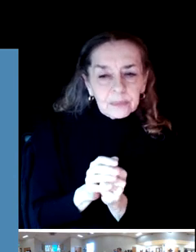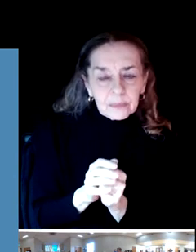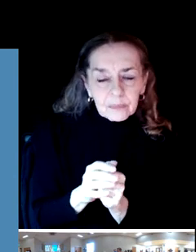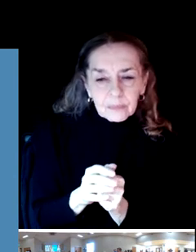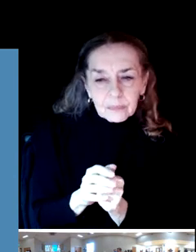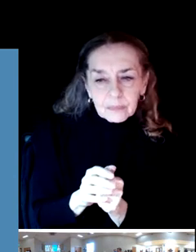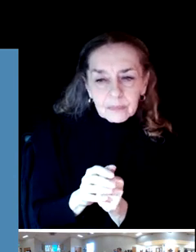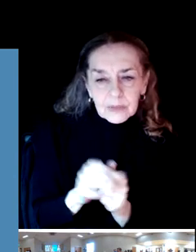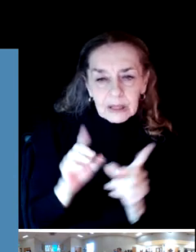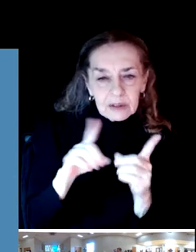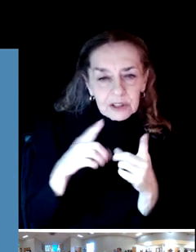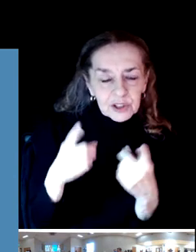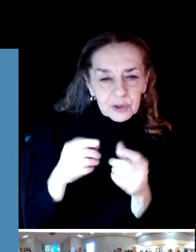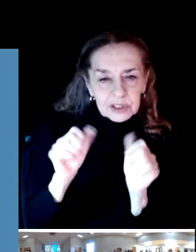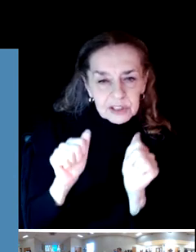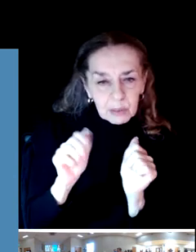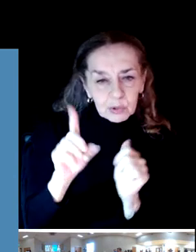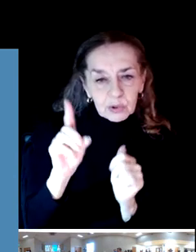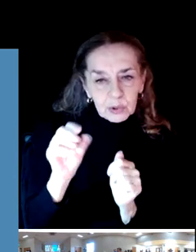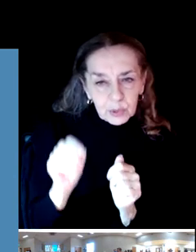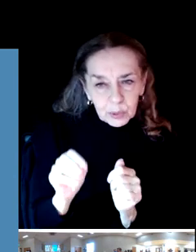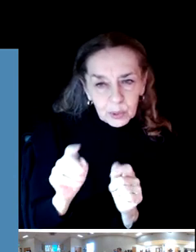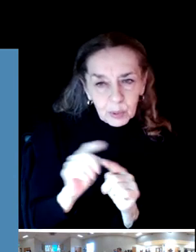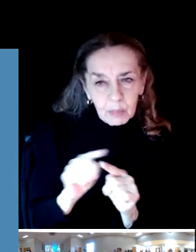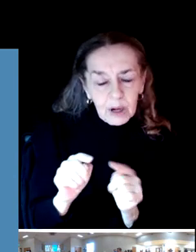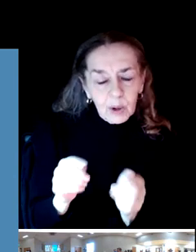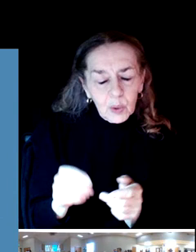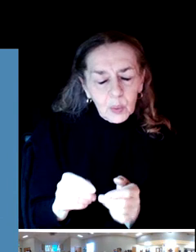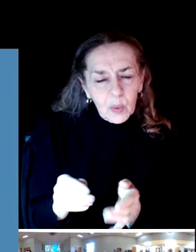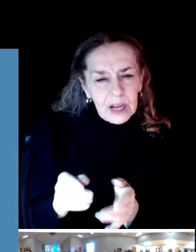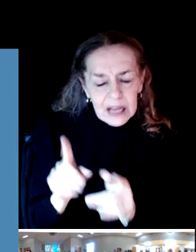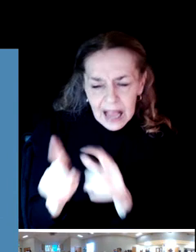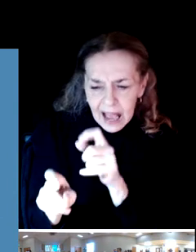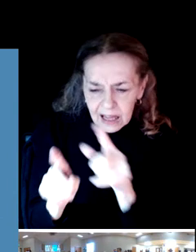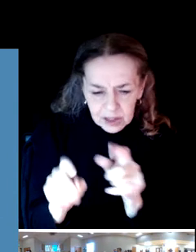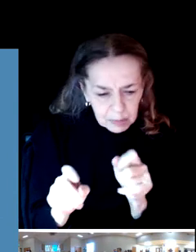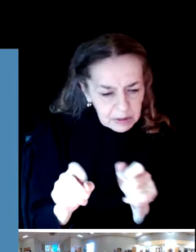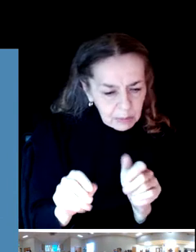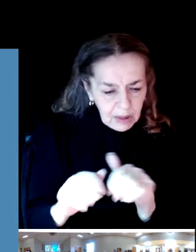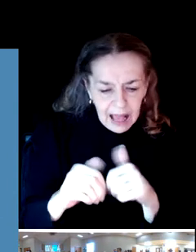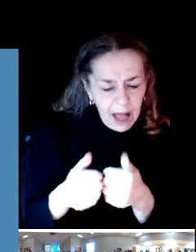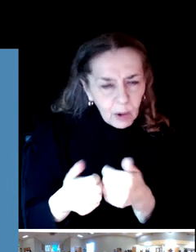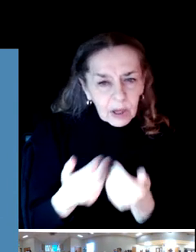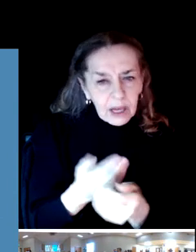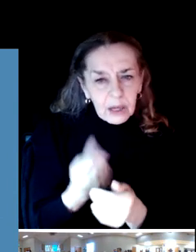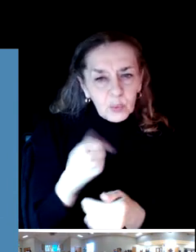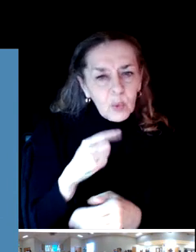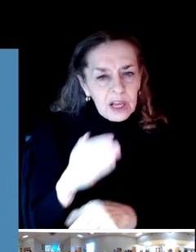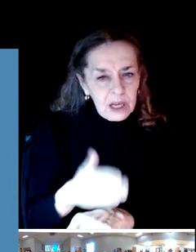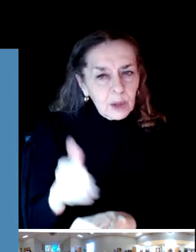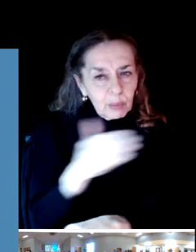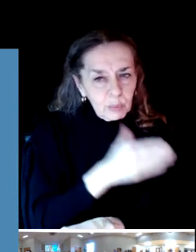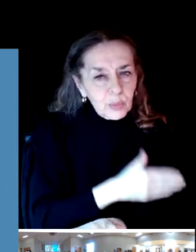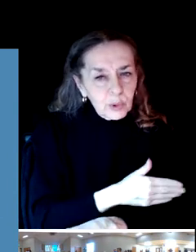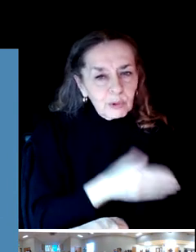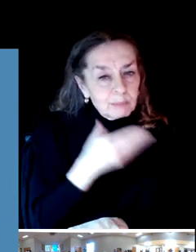is able to do and accomplish, we ask you about areas of improvement. What can the district do better?